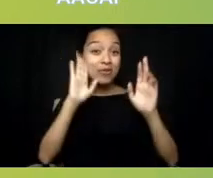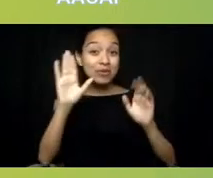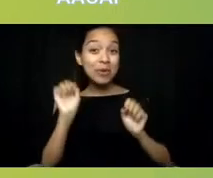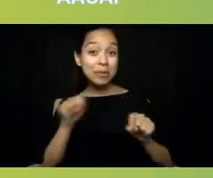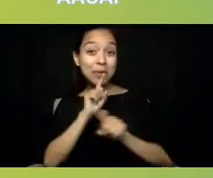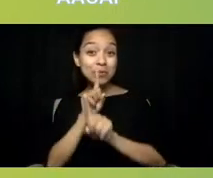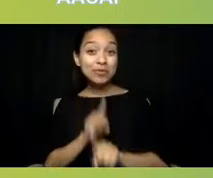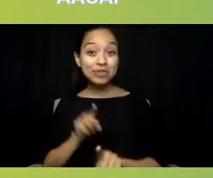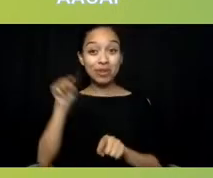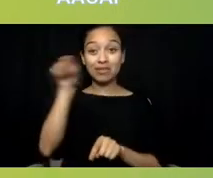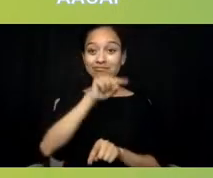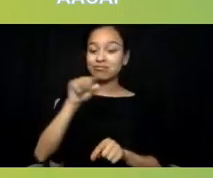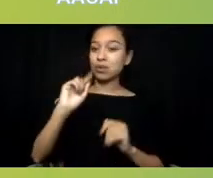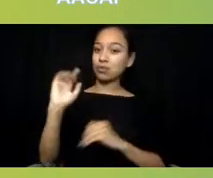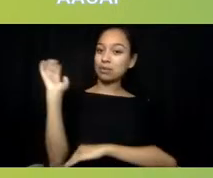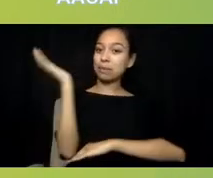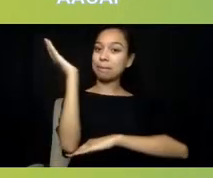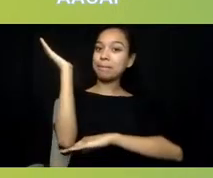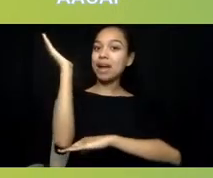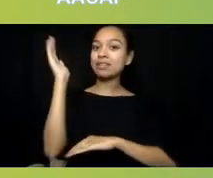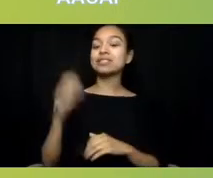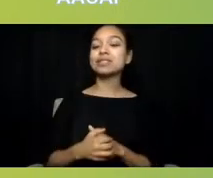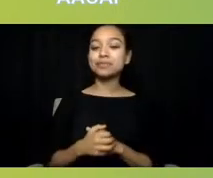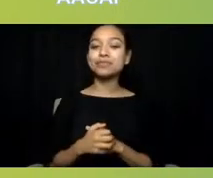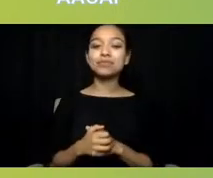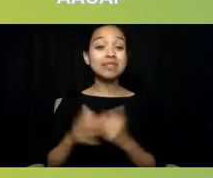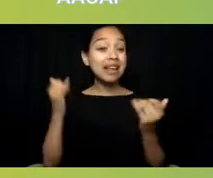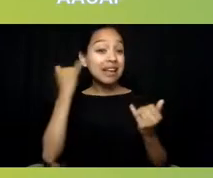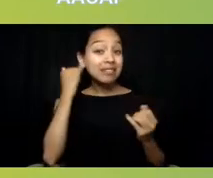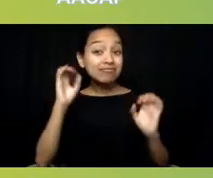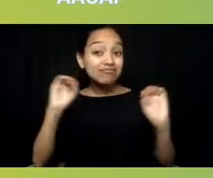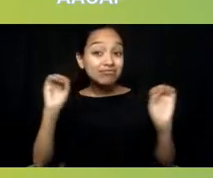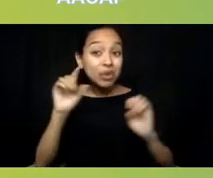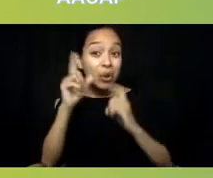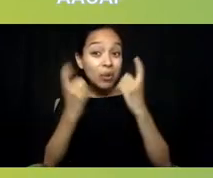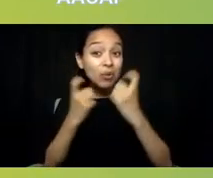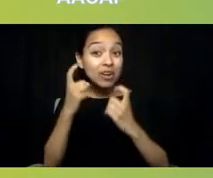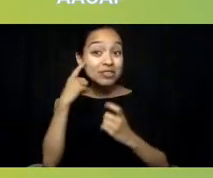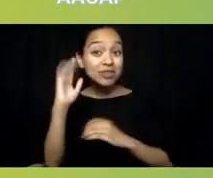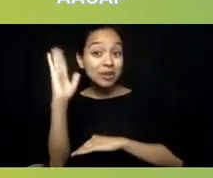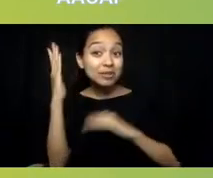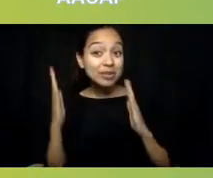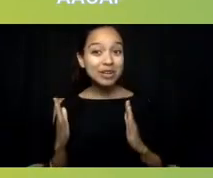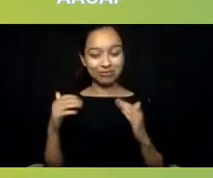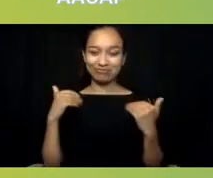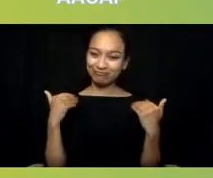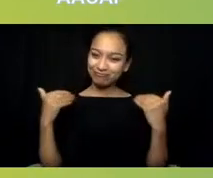But with that, if there are not any questions from our speakers, I'd like us to begin.